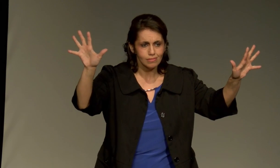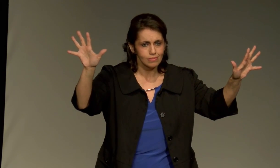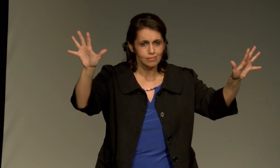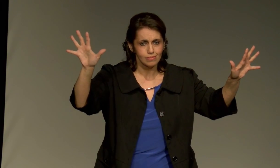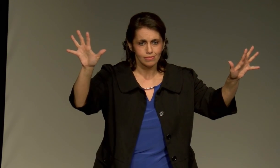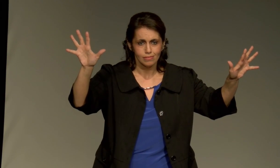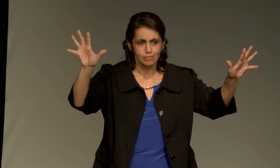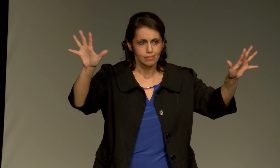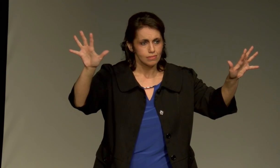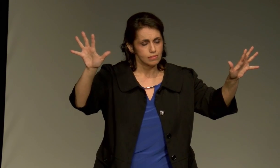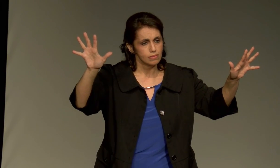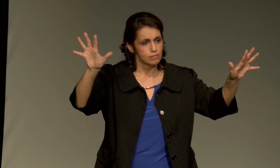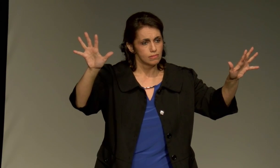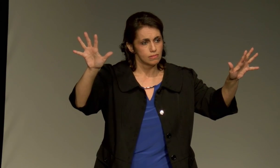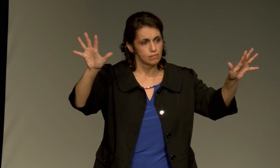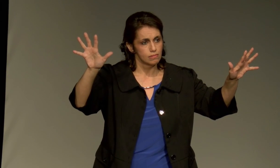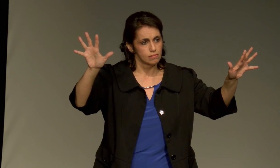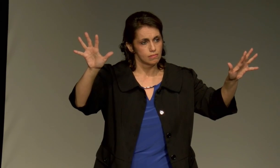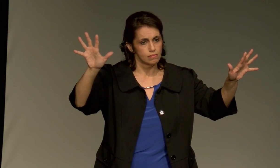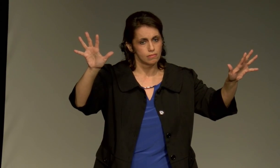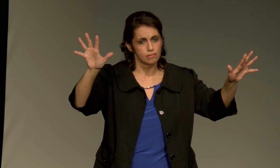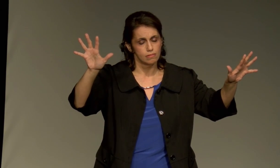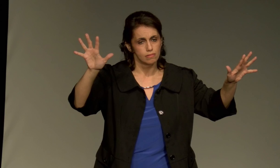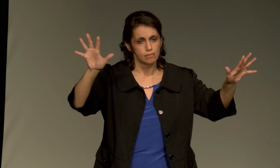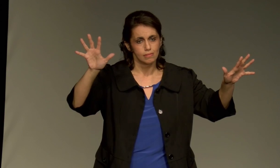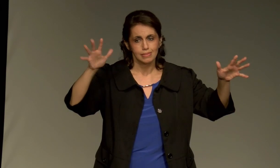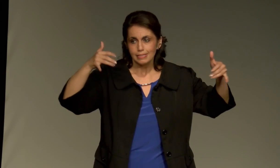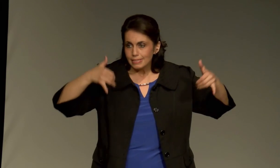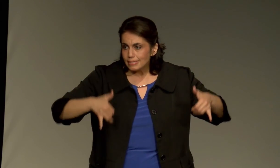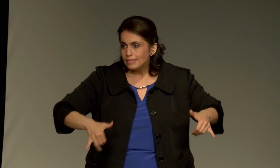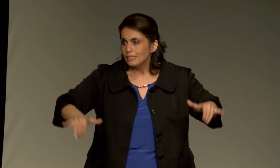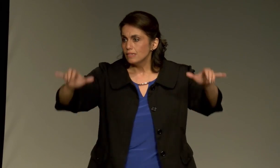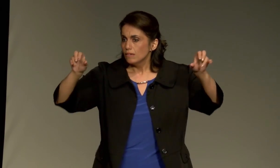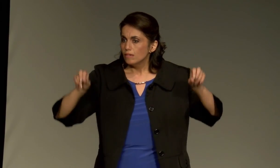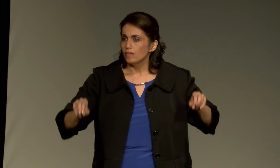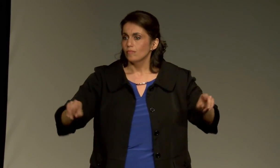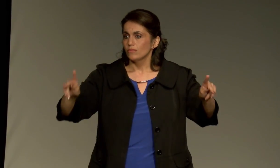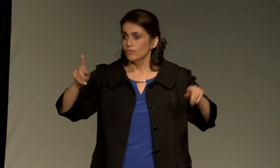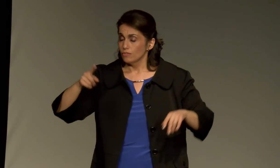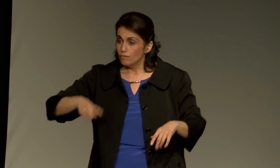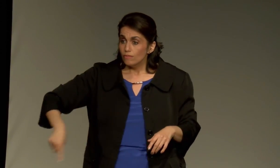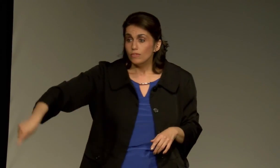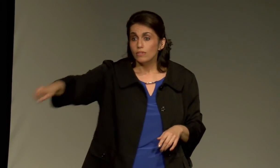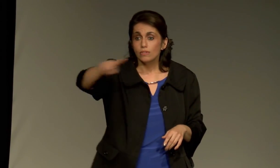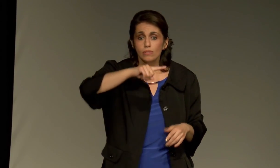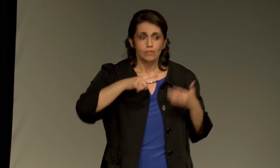finished.